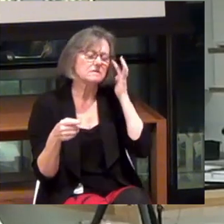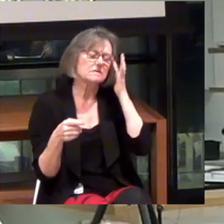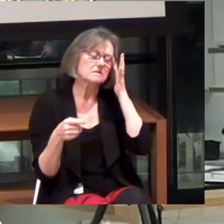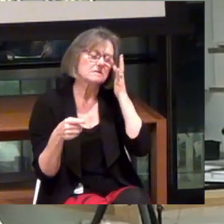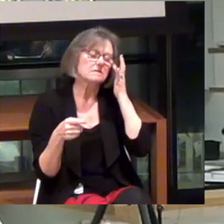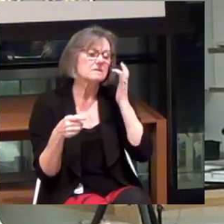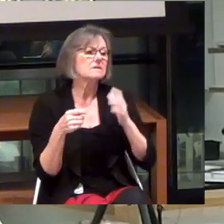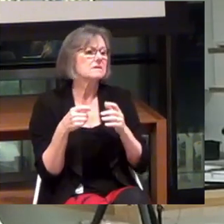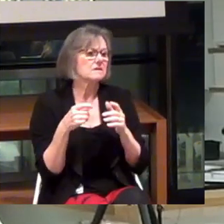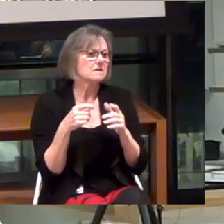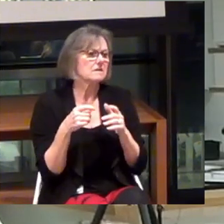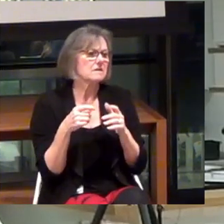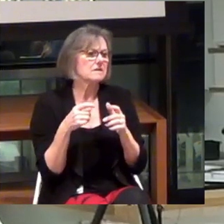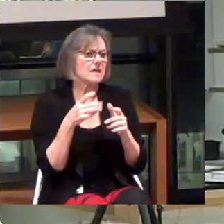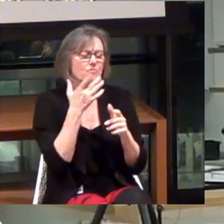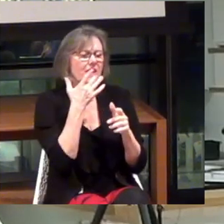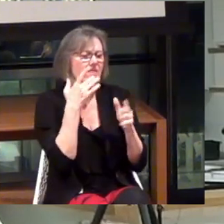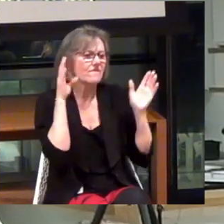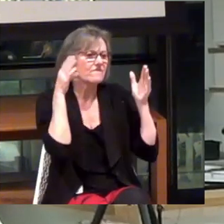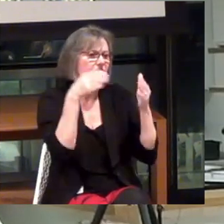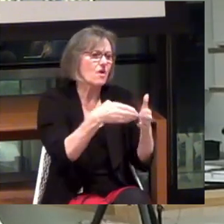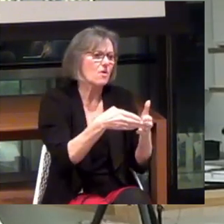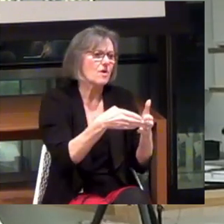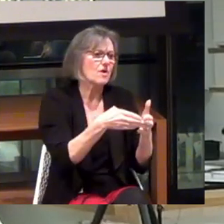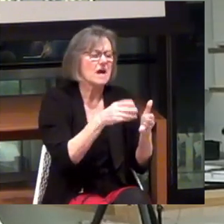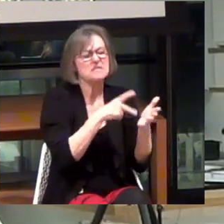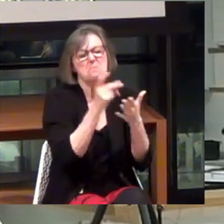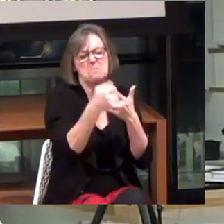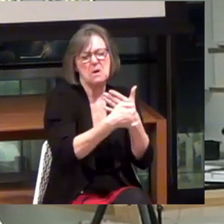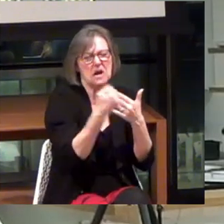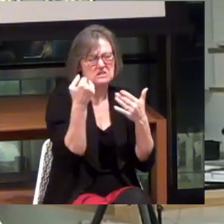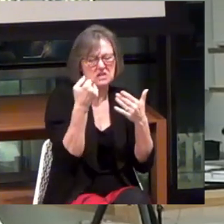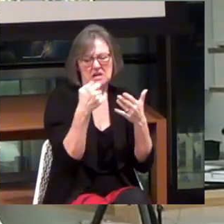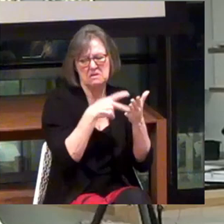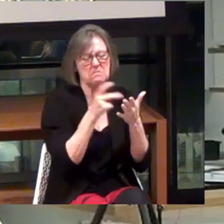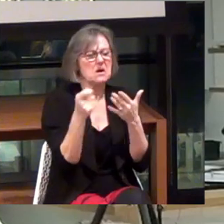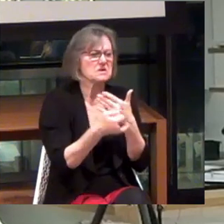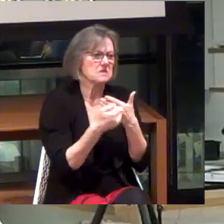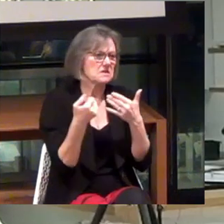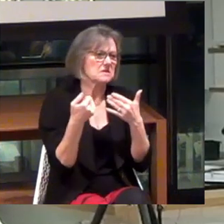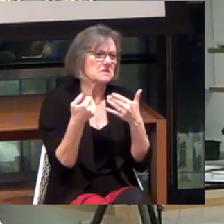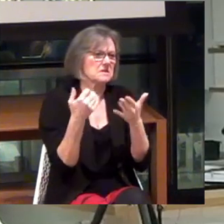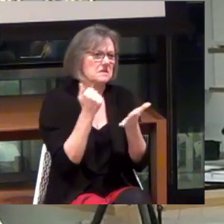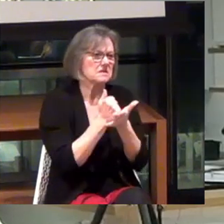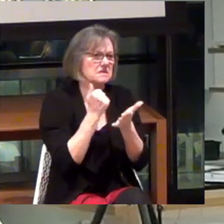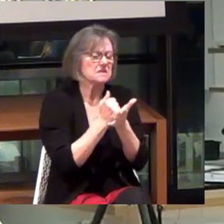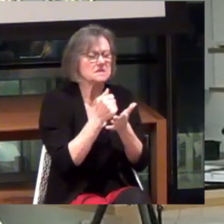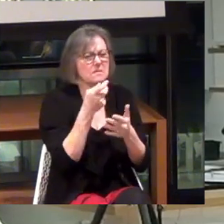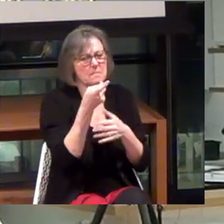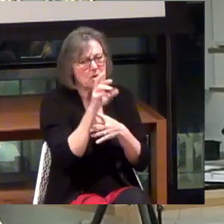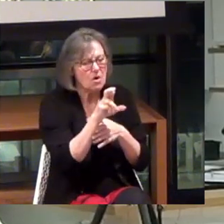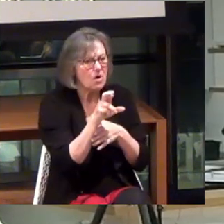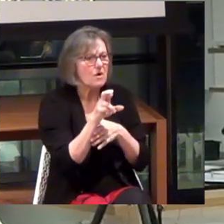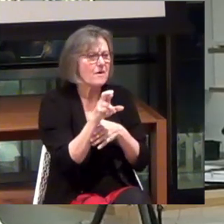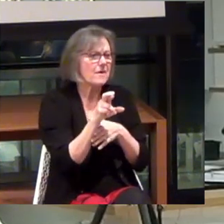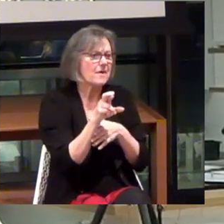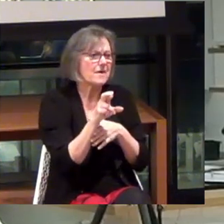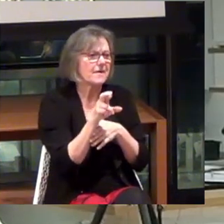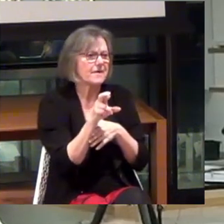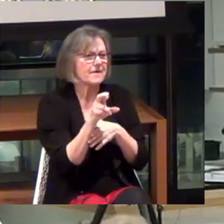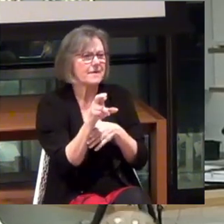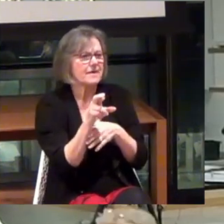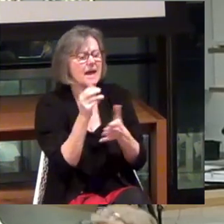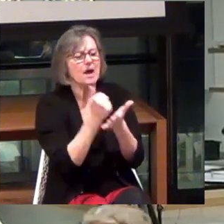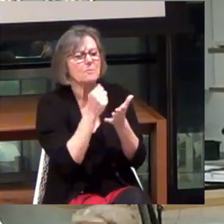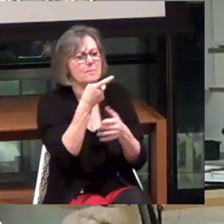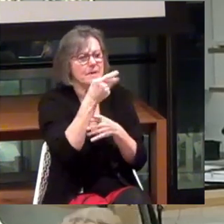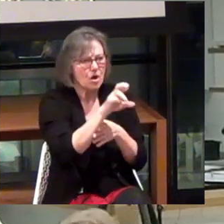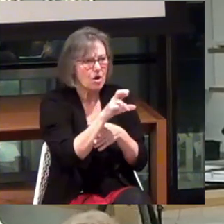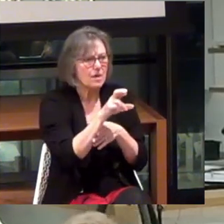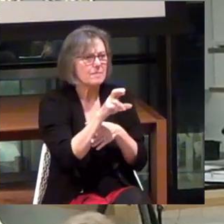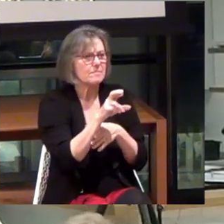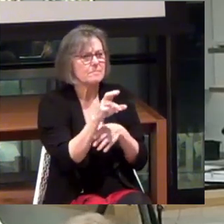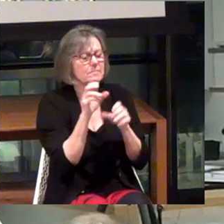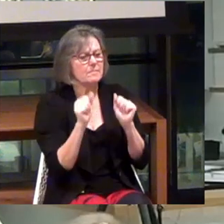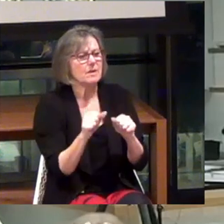And they would rather focus on it as a project to assist their PR or to be able to talk about,